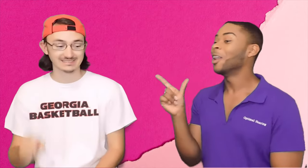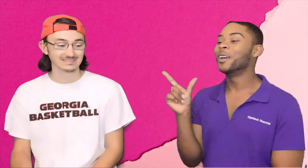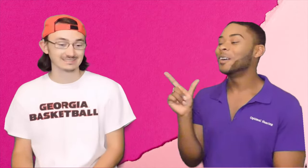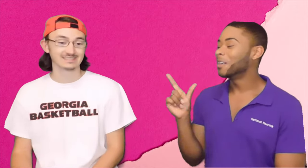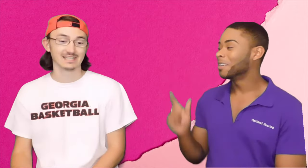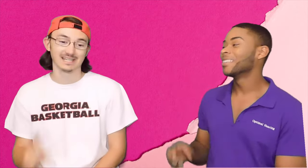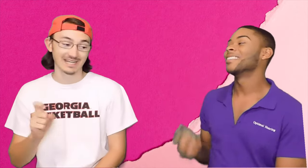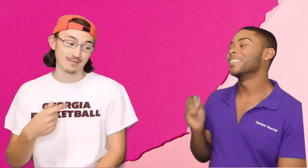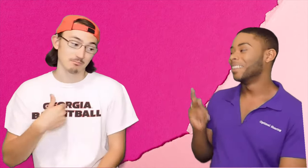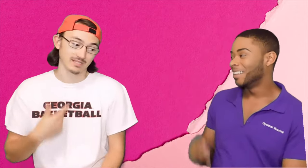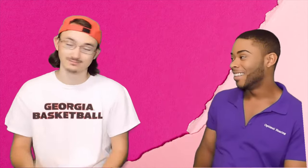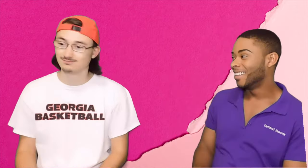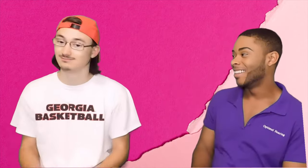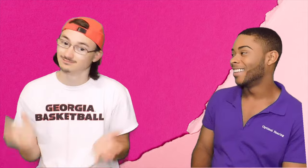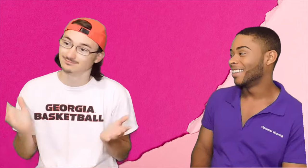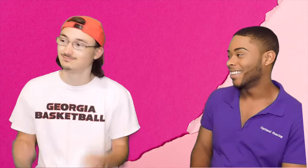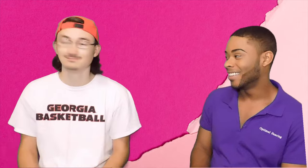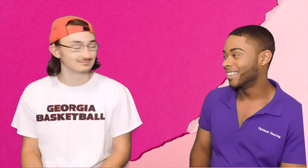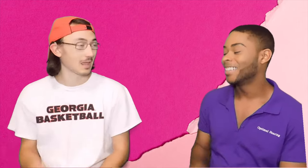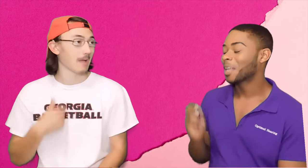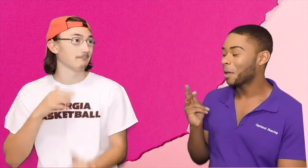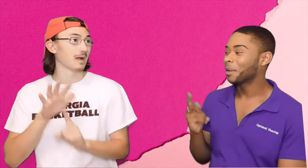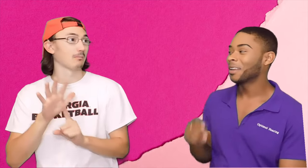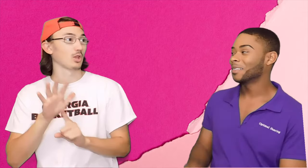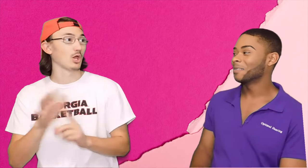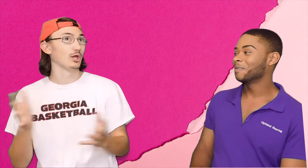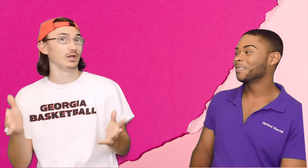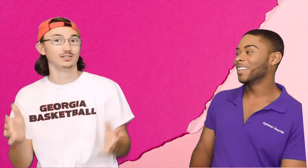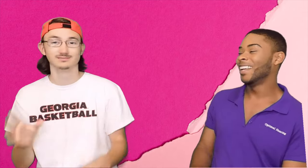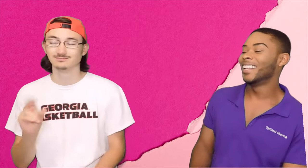Luke: Anyway, I'm popular, I guess. No, I'm not